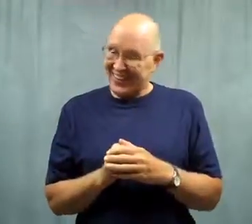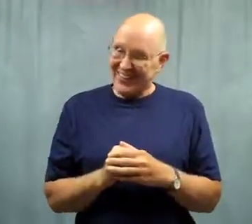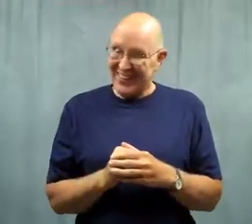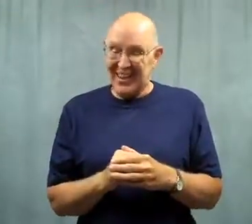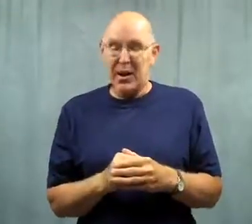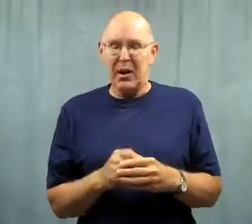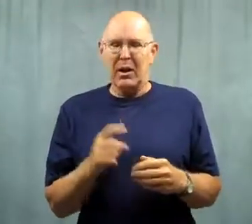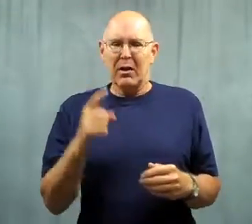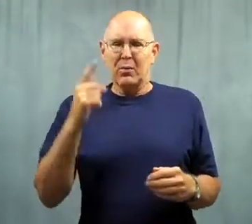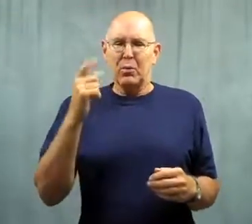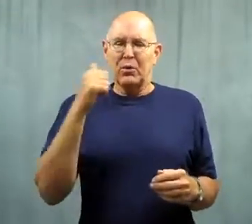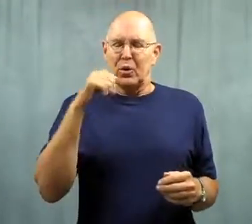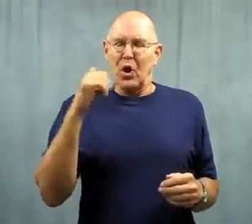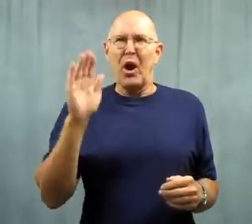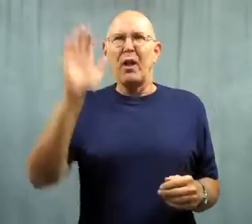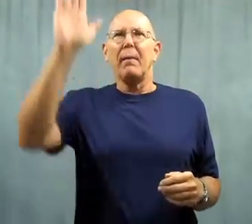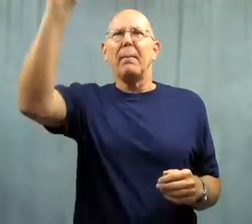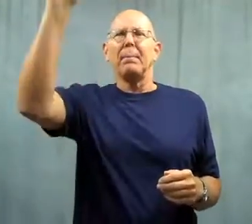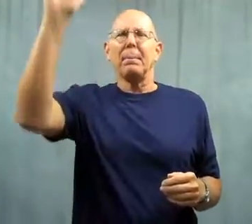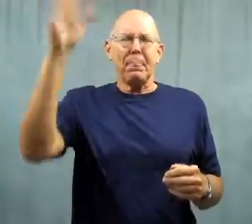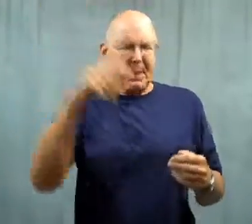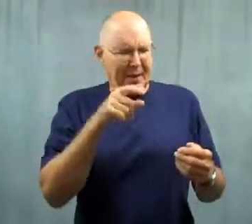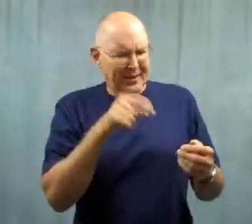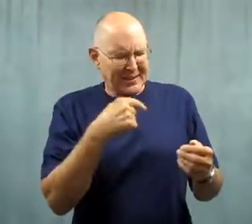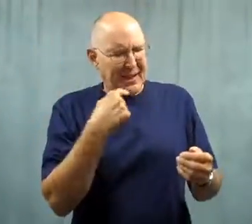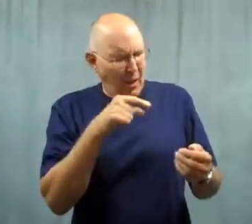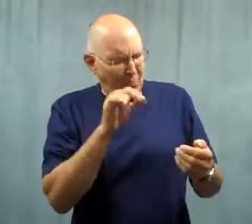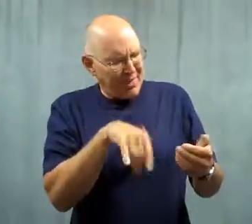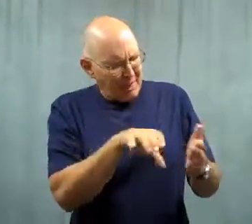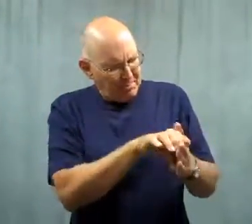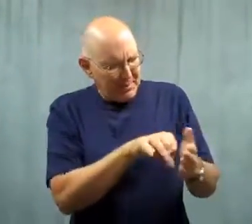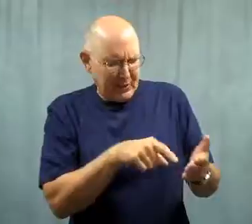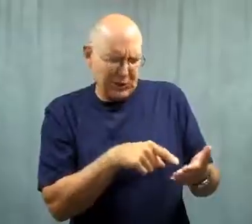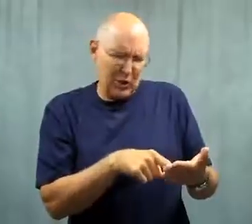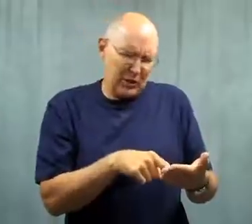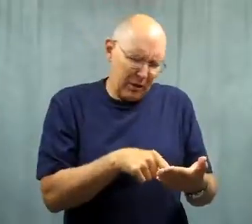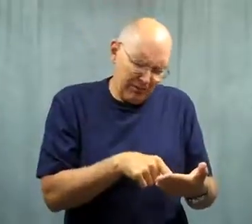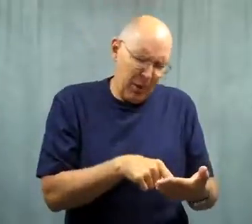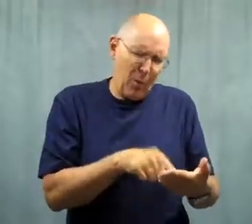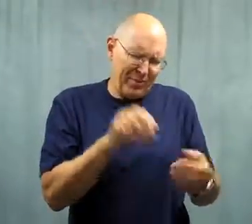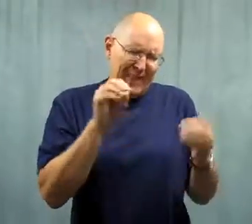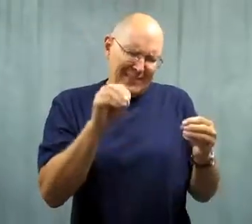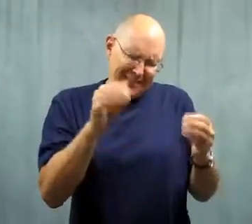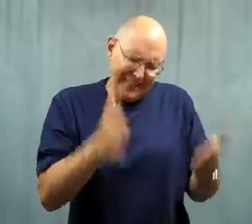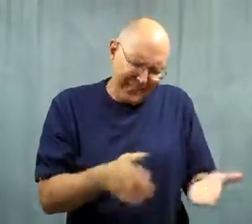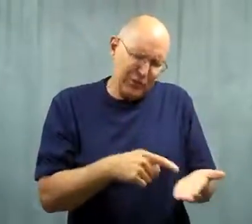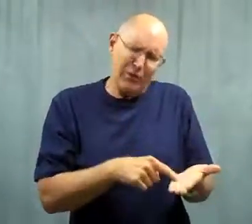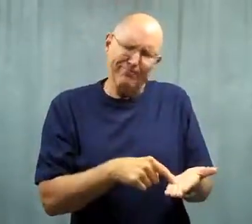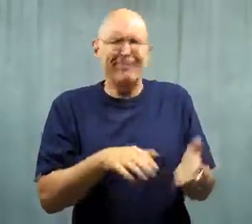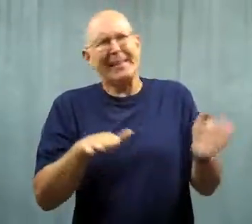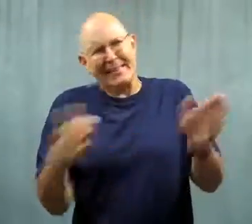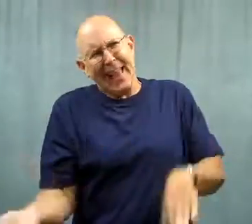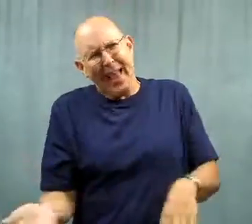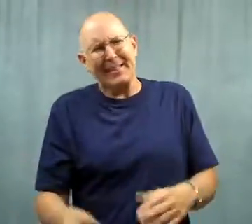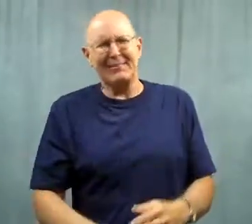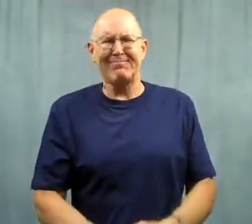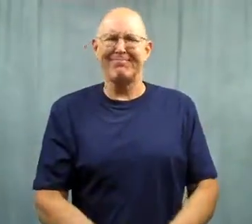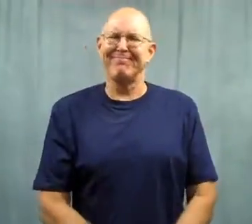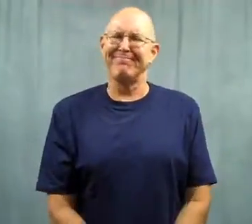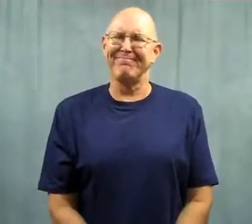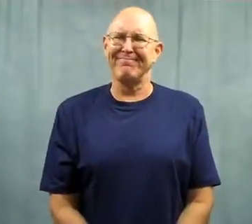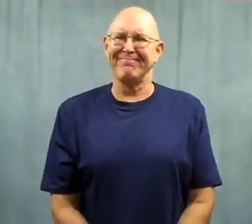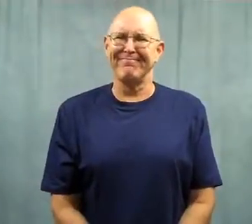A little girl raised her hand and said, "We'll look at the picture and say,